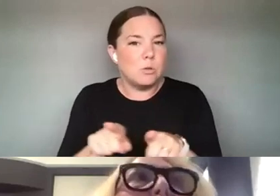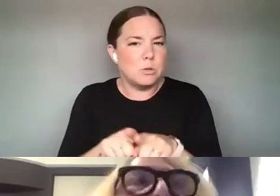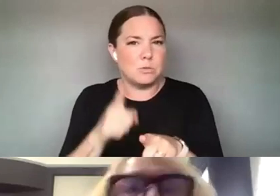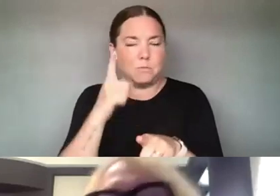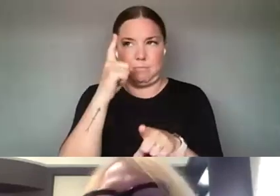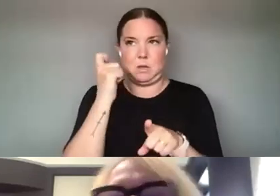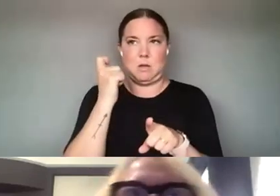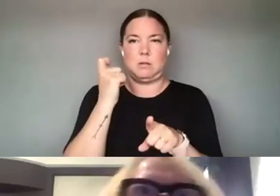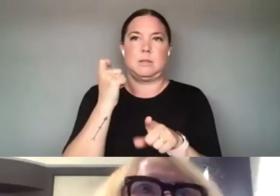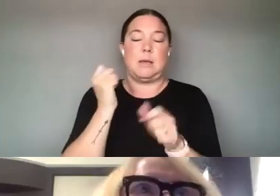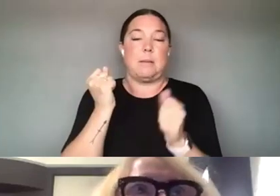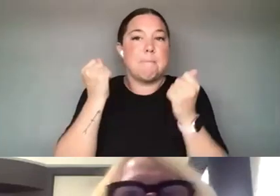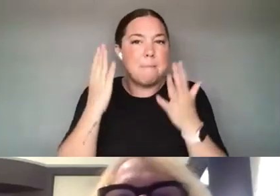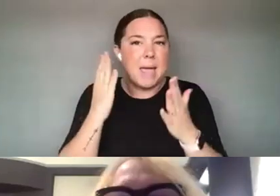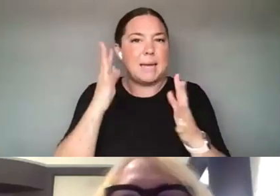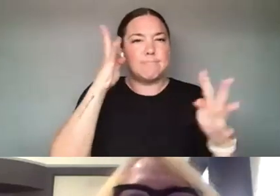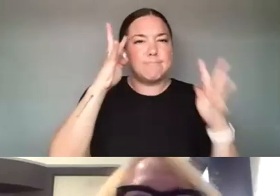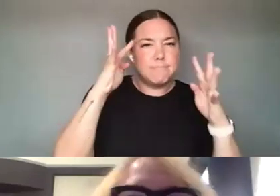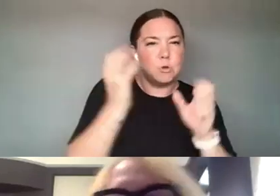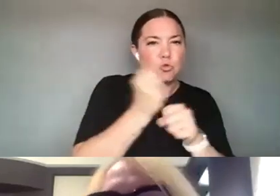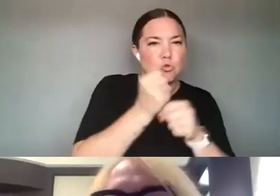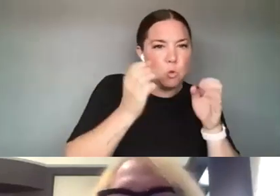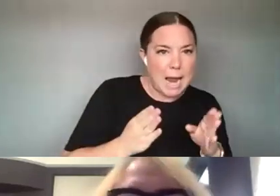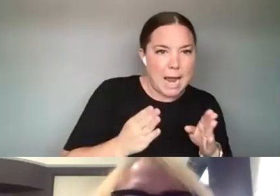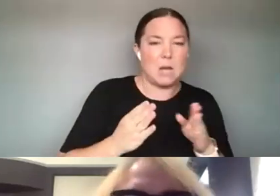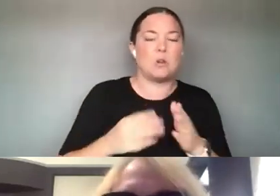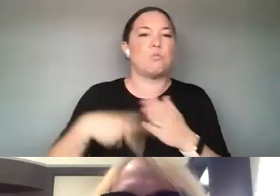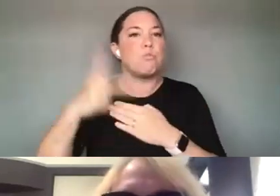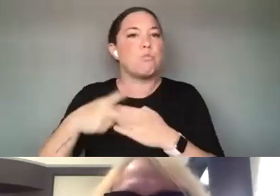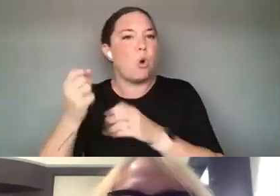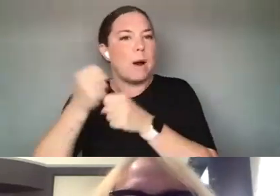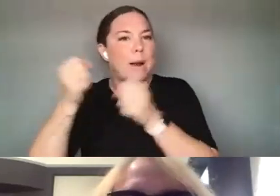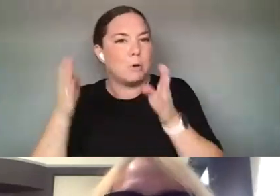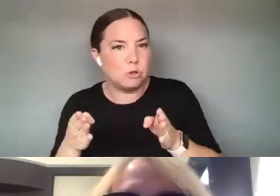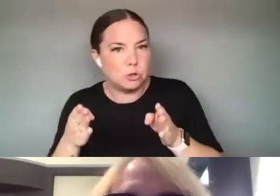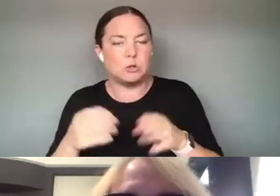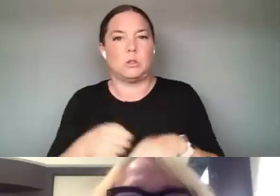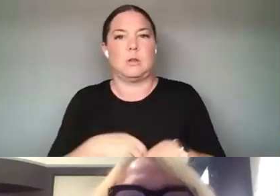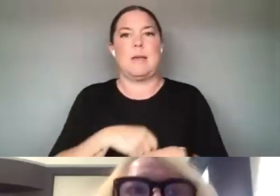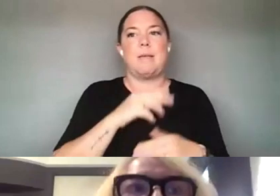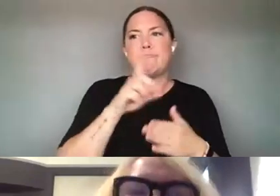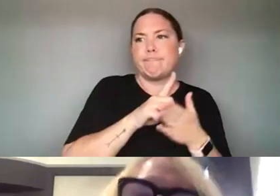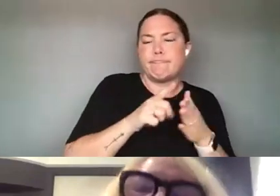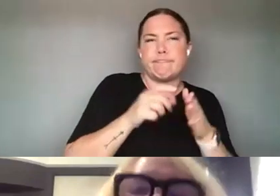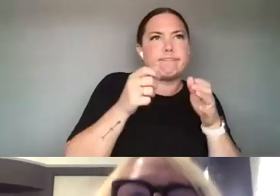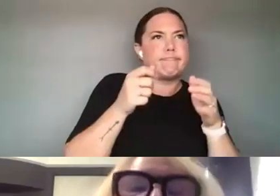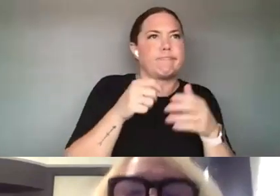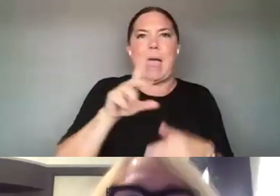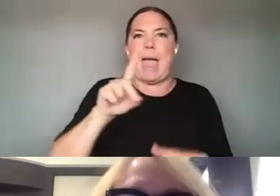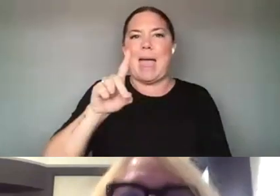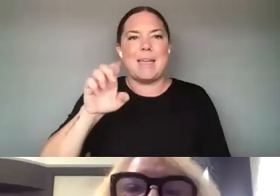CURATORS AND, AND PROGRAMMERS AND PUBLISHERS AND EDITORS IN ATTENDANCE IT ALSO HELPED TO DEMYSTIFY